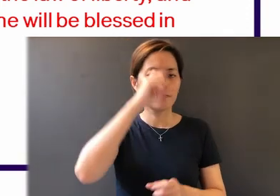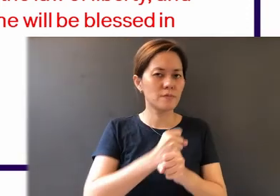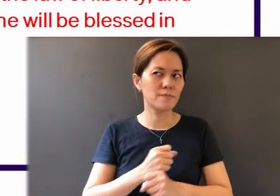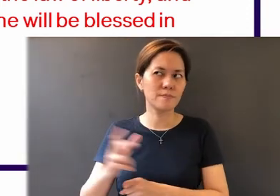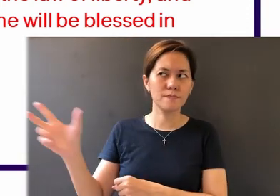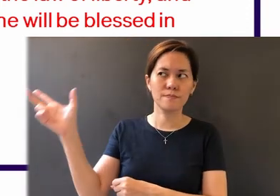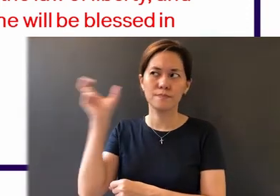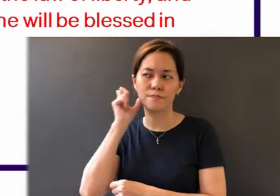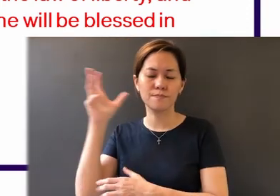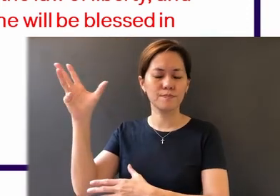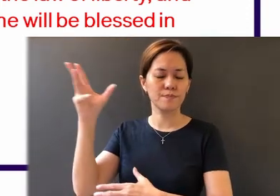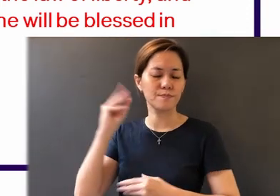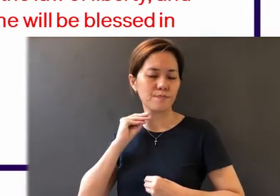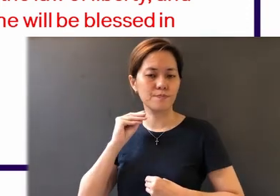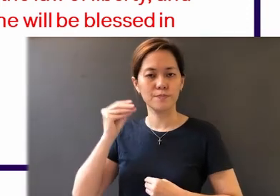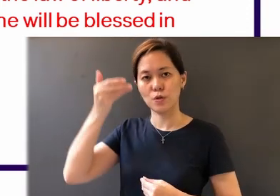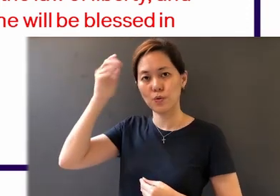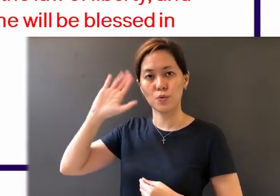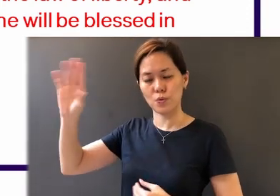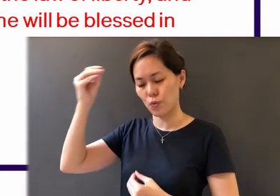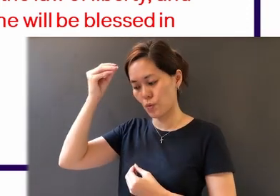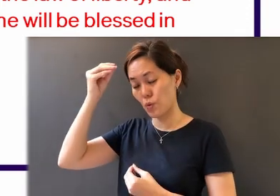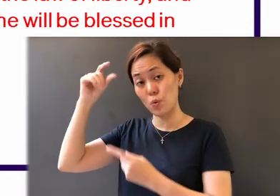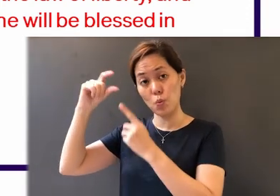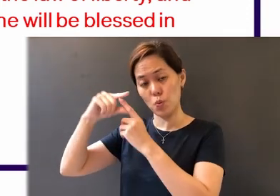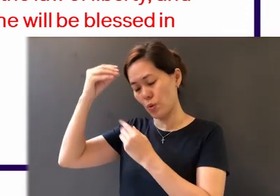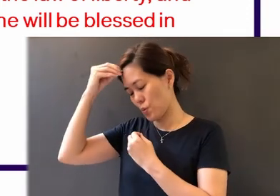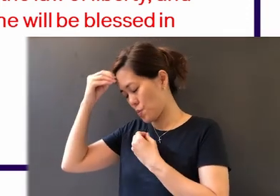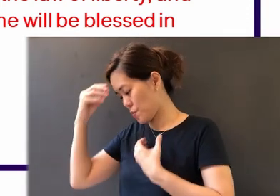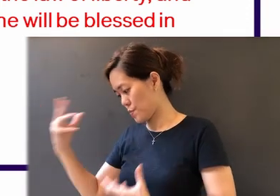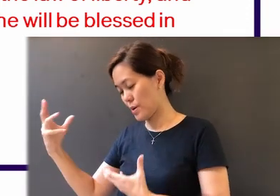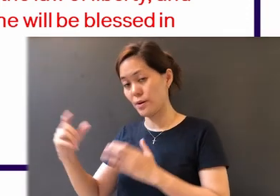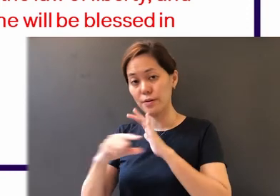receives and obeys God's Word. From verse 19 to 25: